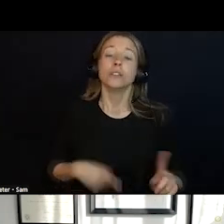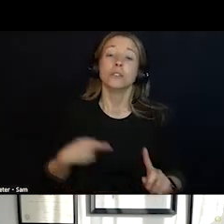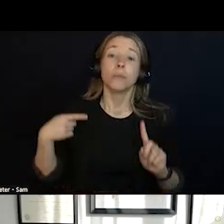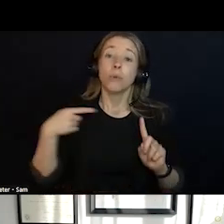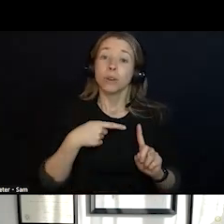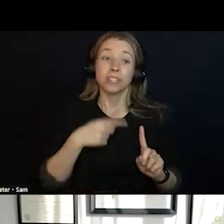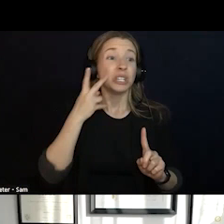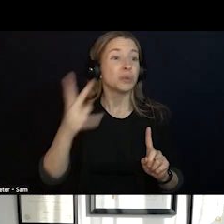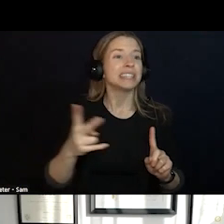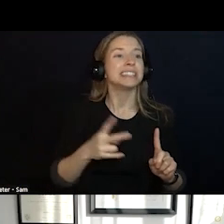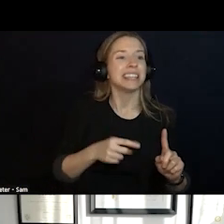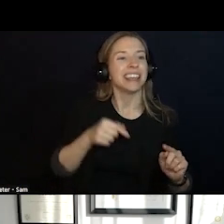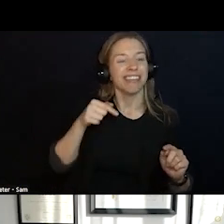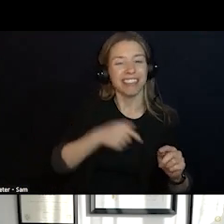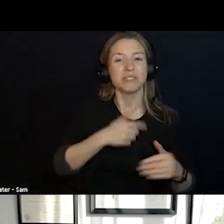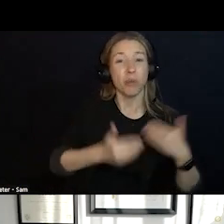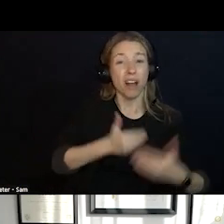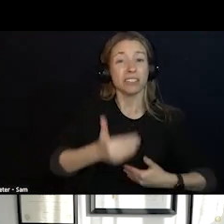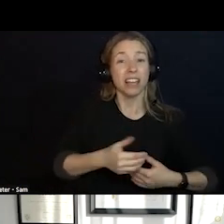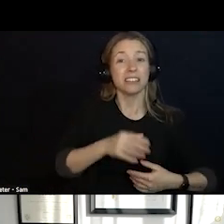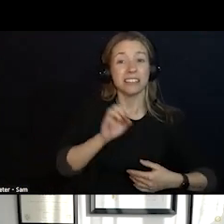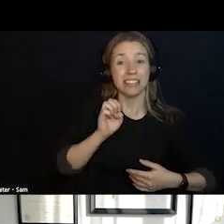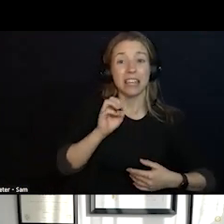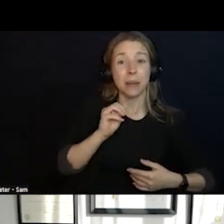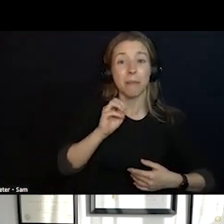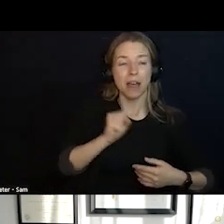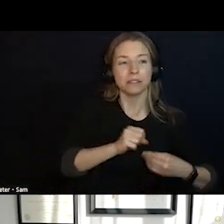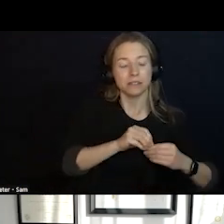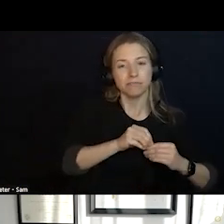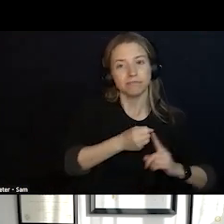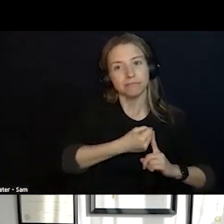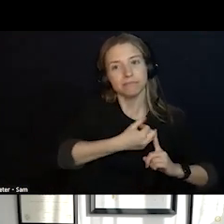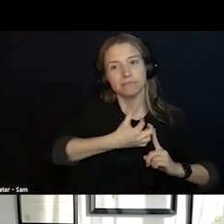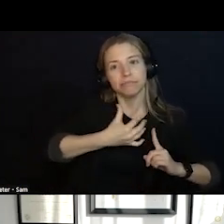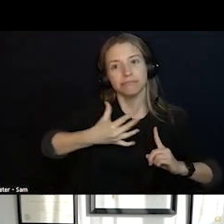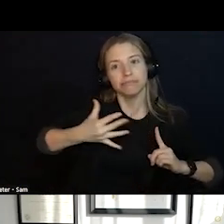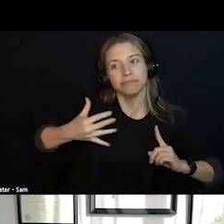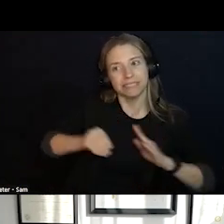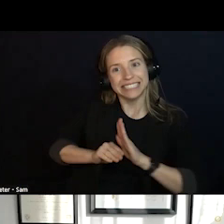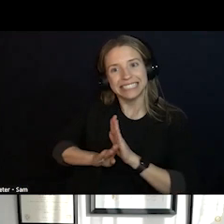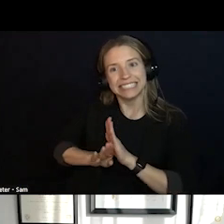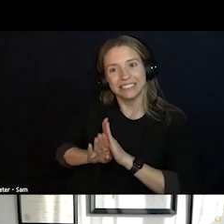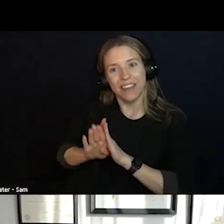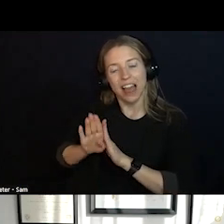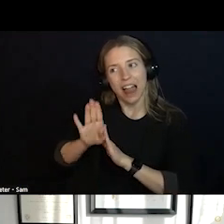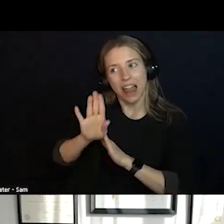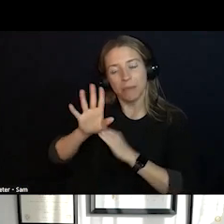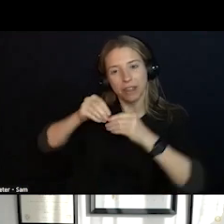EVOLUTION OVER TIME ON THE EMS SIDE AND WE ARE GOING TO SEE THINGS ON THE 988 SIDE. WE WILL GET INTO MORE DETAIL WITH THE